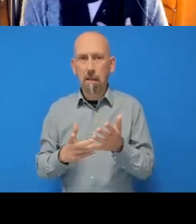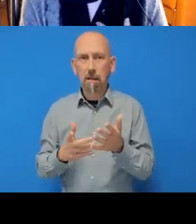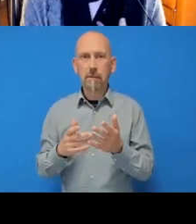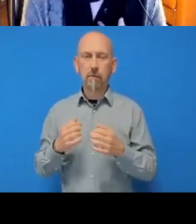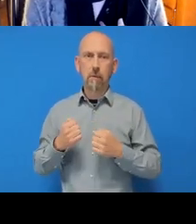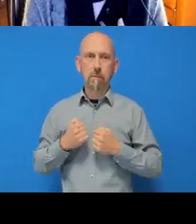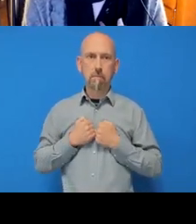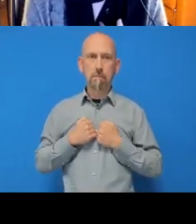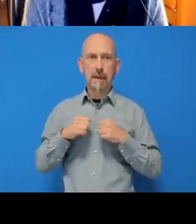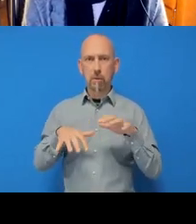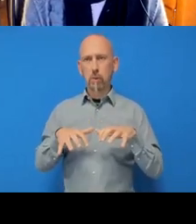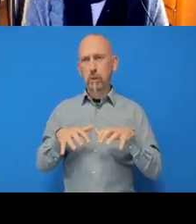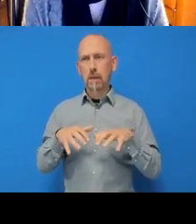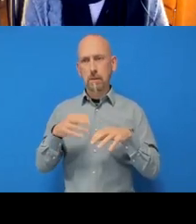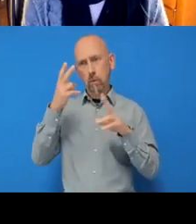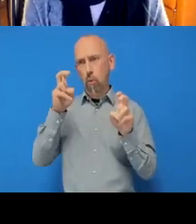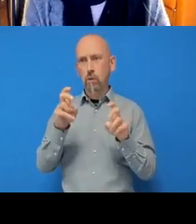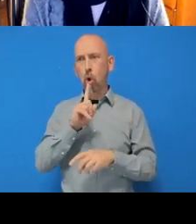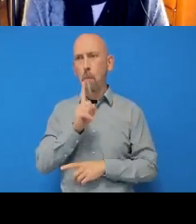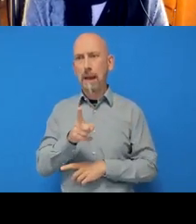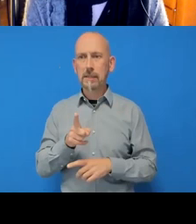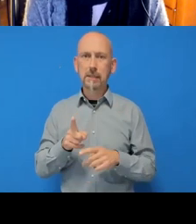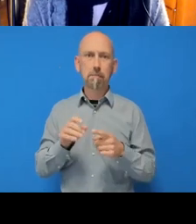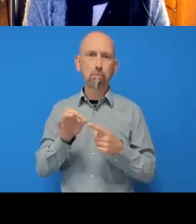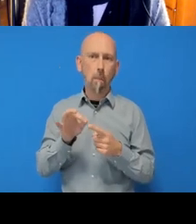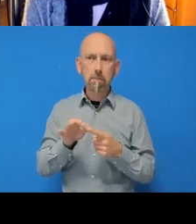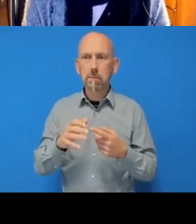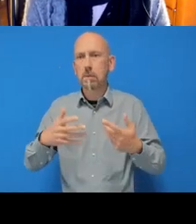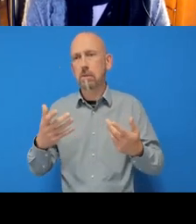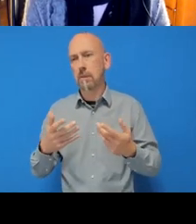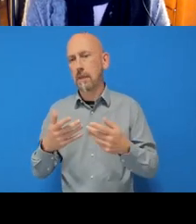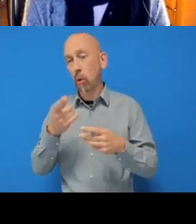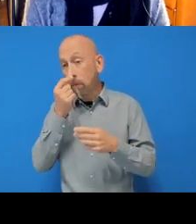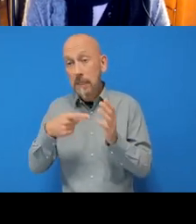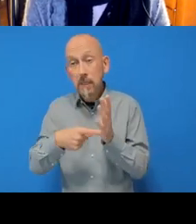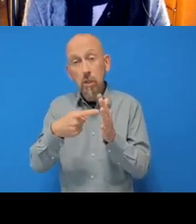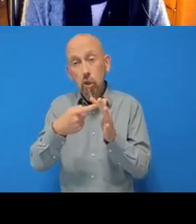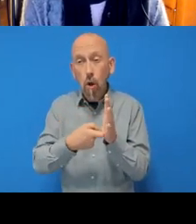but it could be called ‘Terminal’ or ‘Shell’, I’m not 100% sure what it would